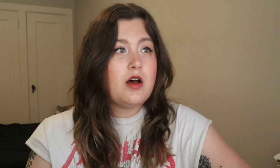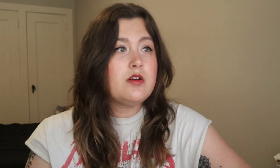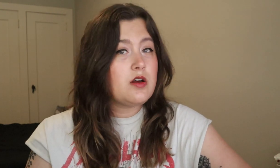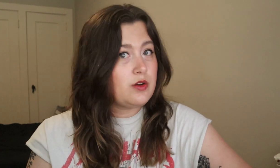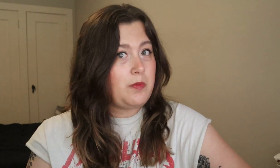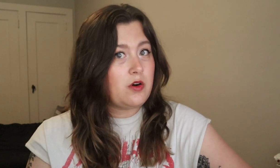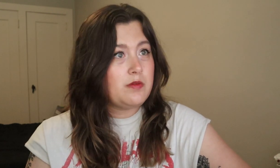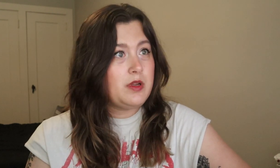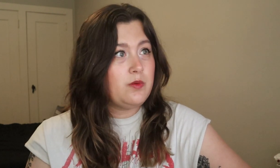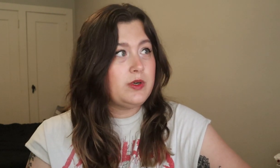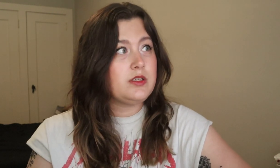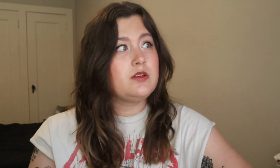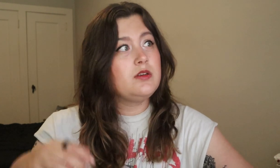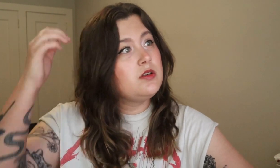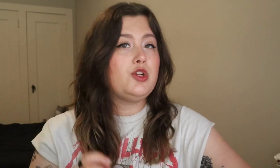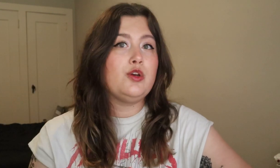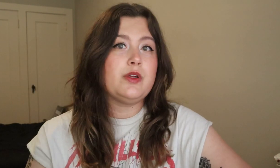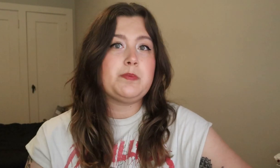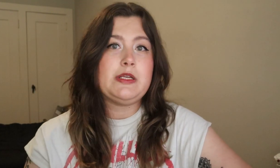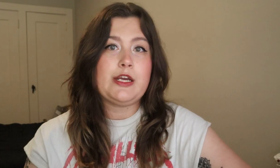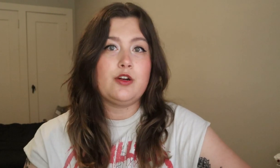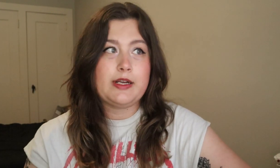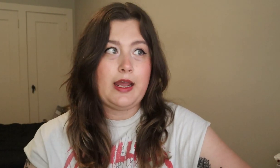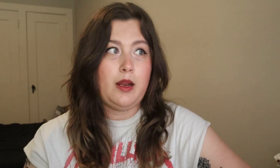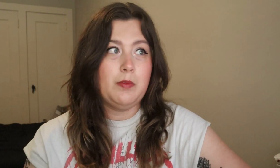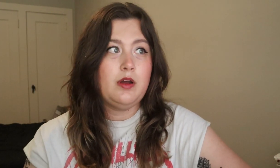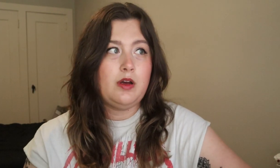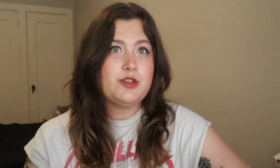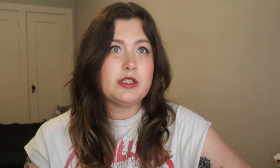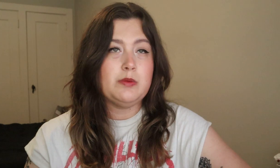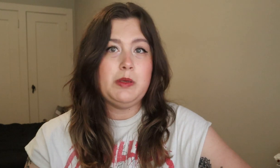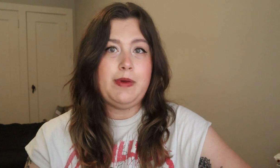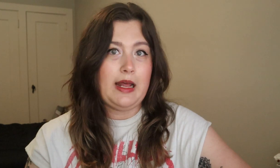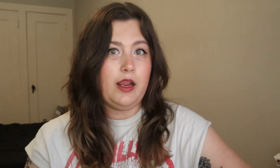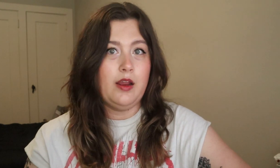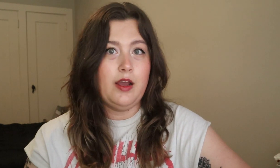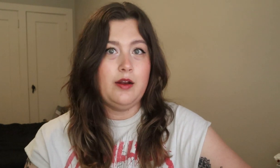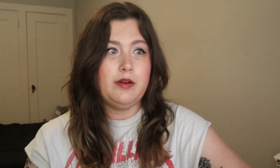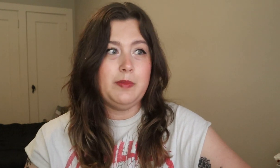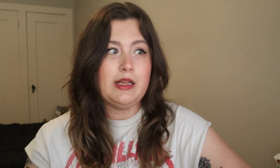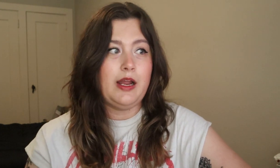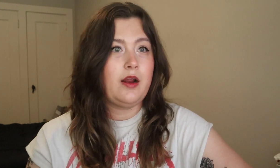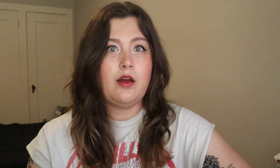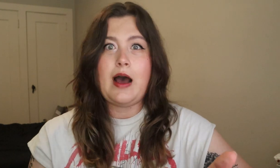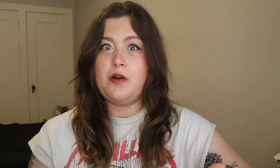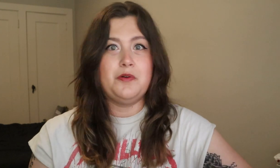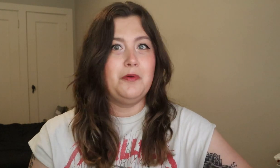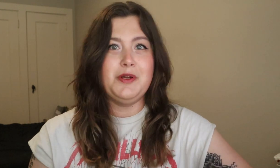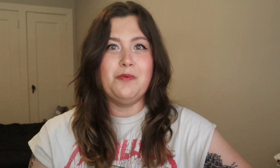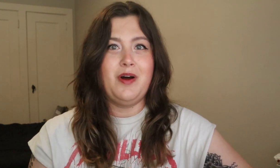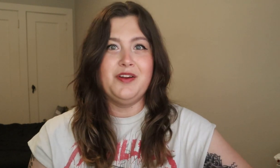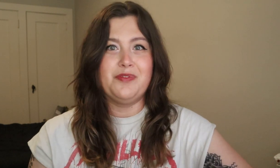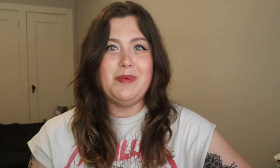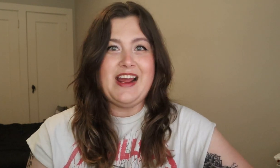And another part of me would do this particular game just to be petty and to be like, I don't know what you wanted from me